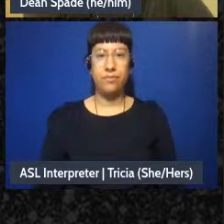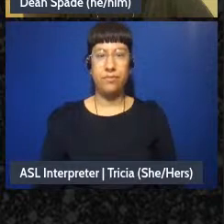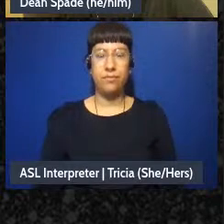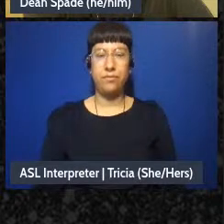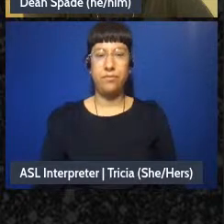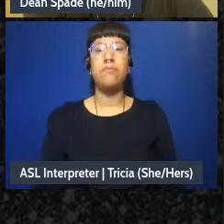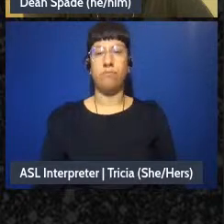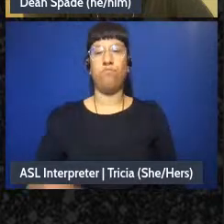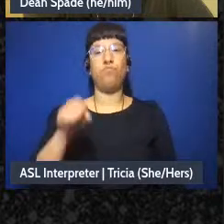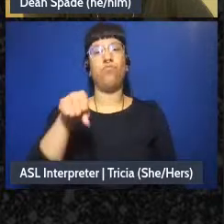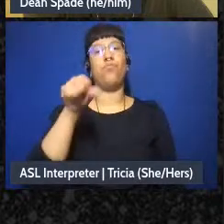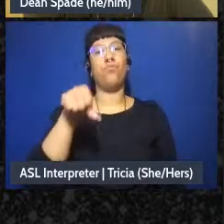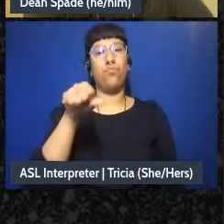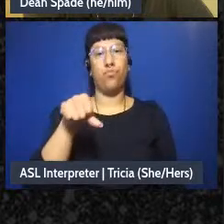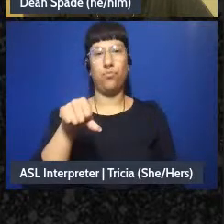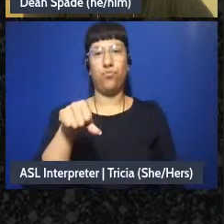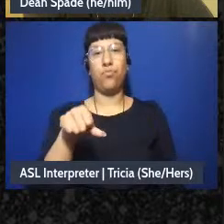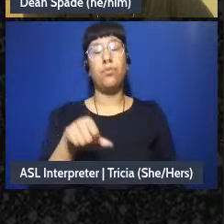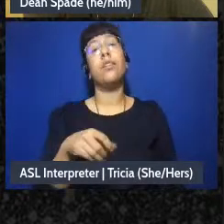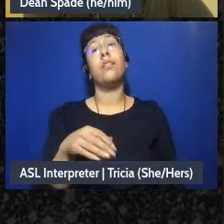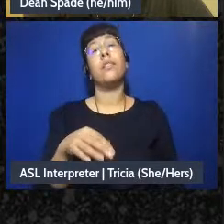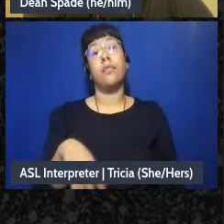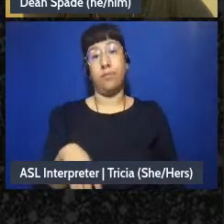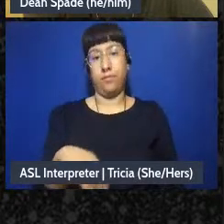Yeah and now that the winner right now is 10 to 20 people in the groups